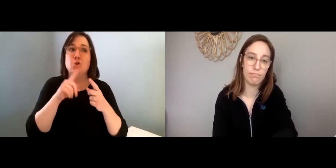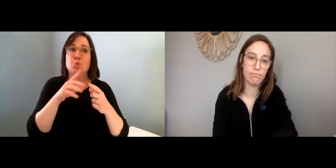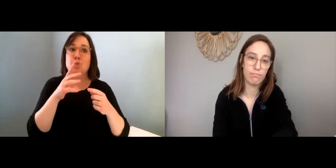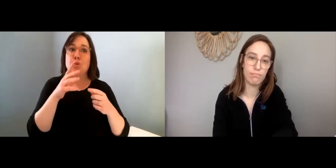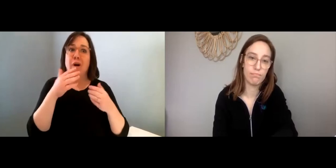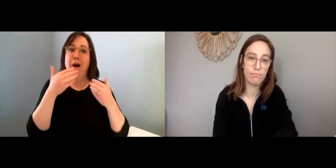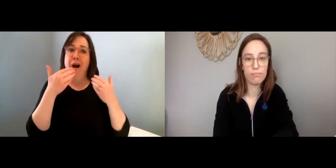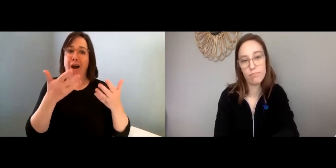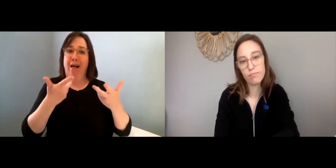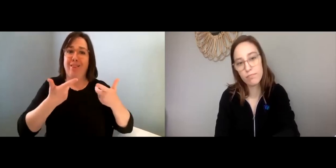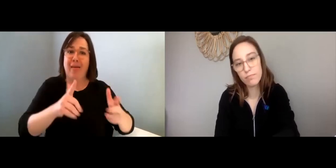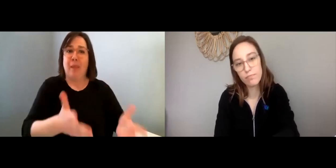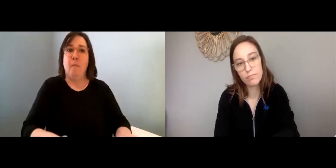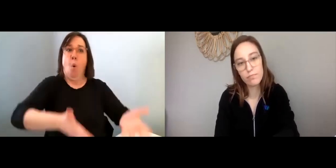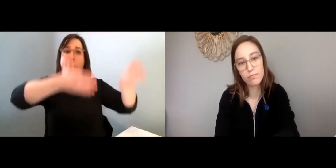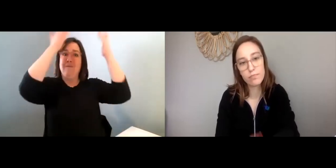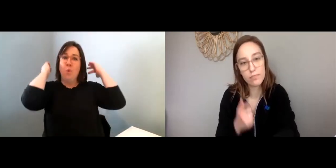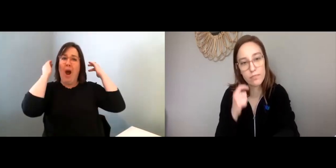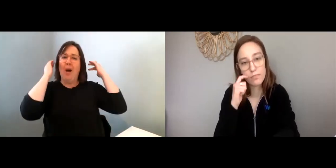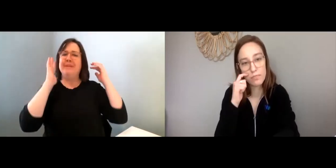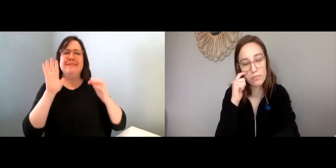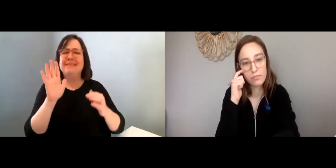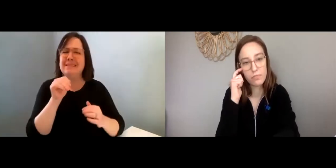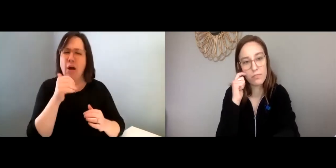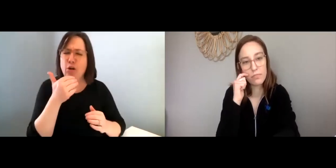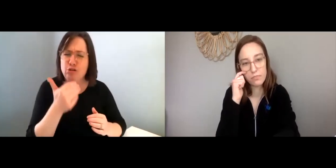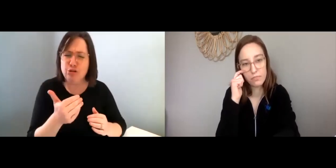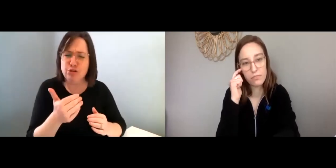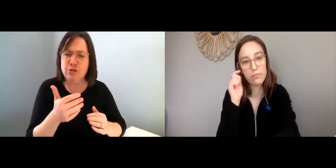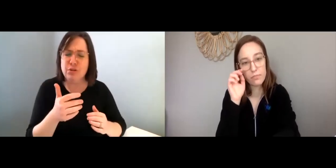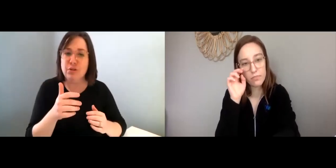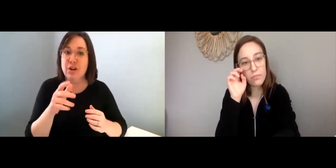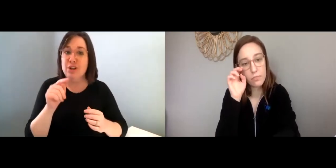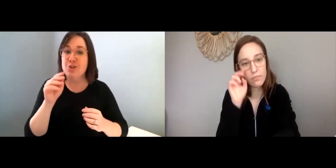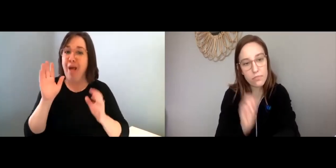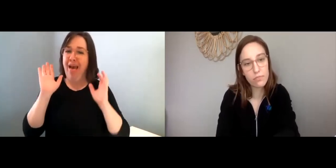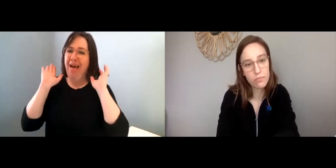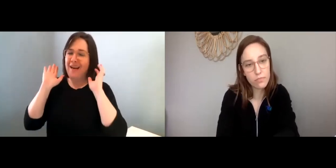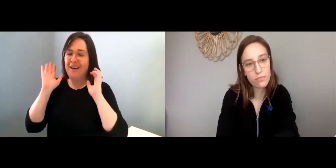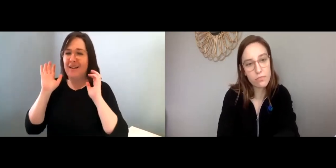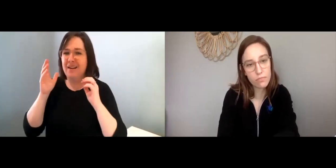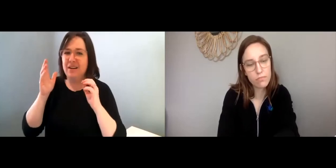But it’s not good to let those emotions overwhelm you.